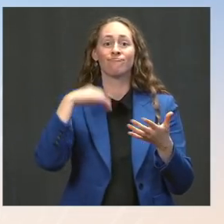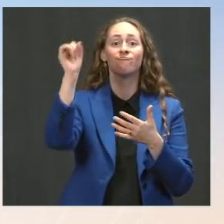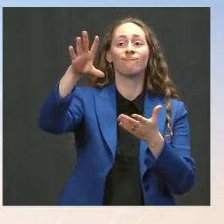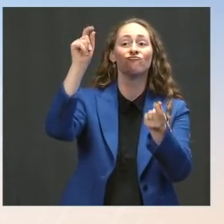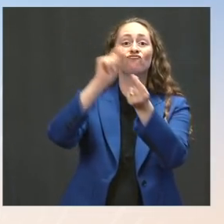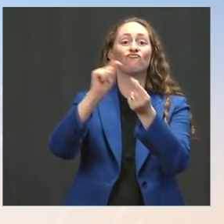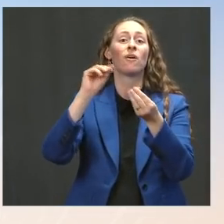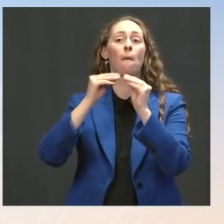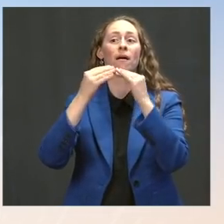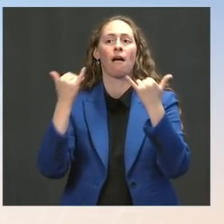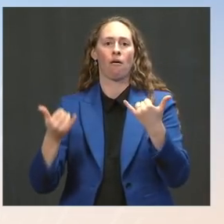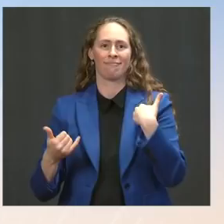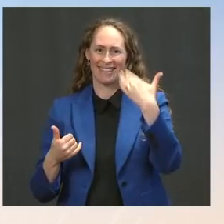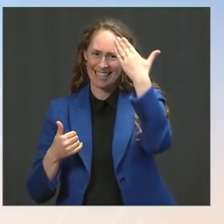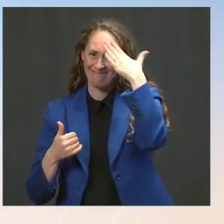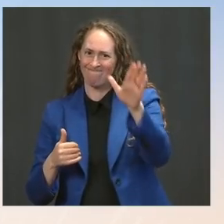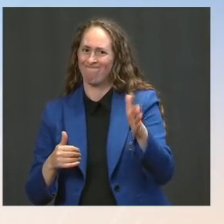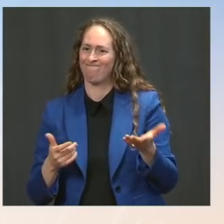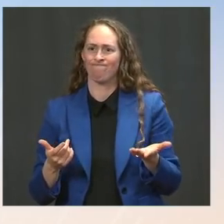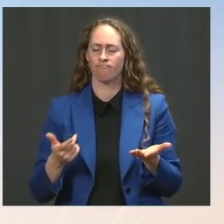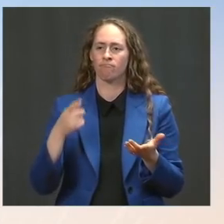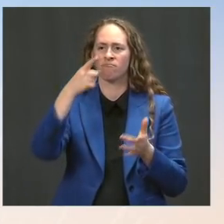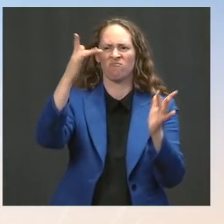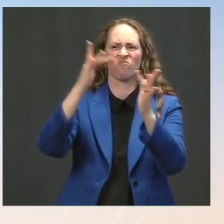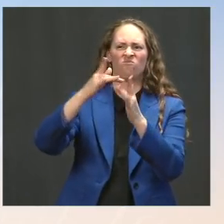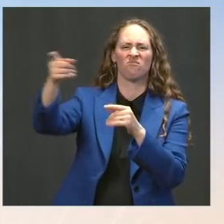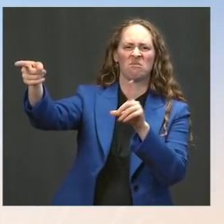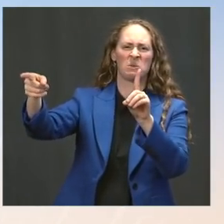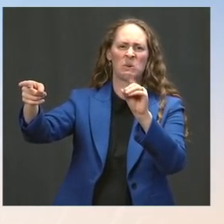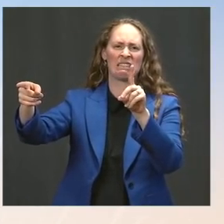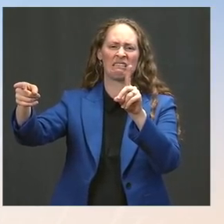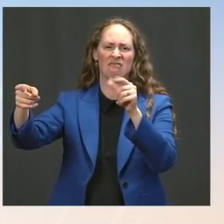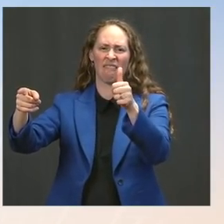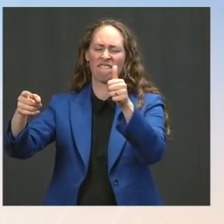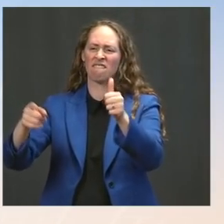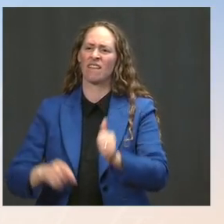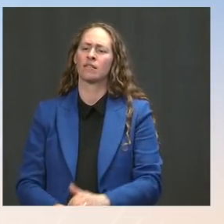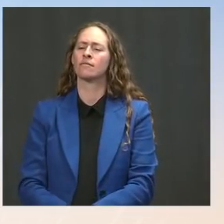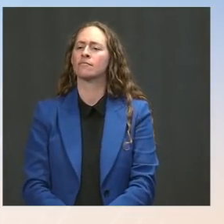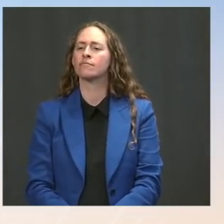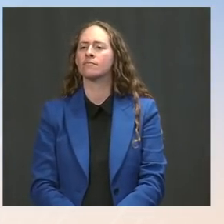I would point you to the Department of Defense on that. But the first step is the change in mission,